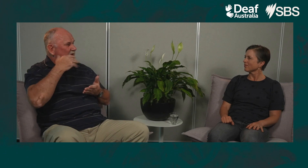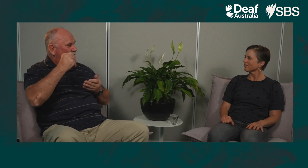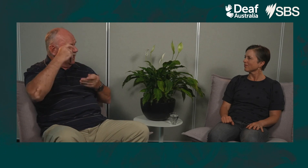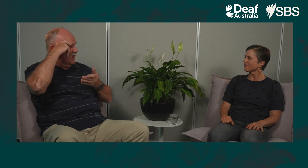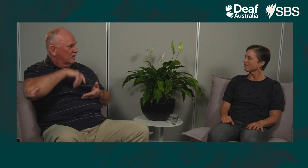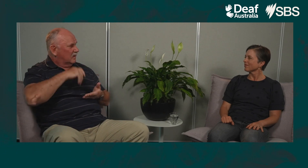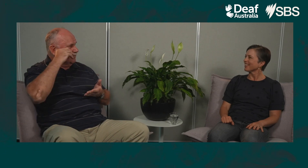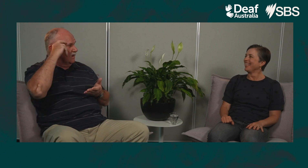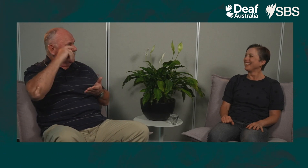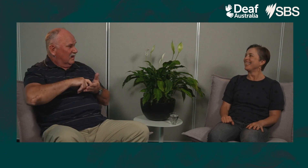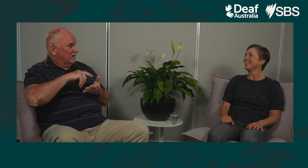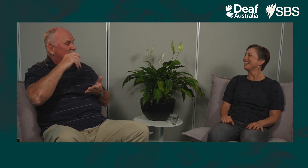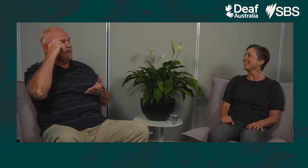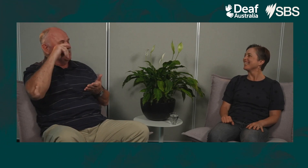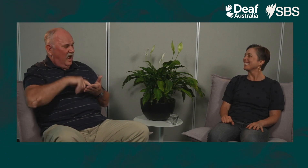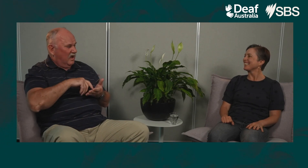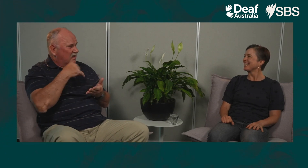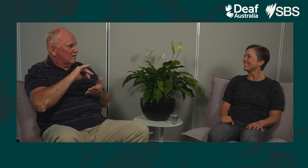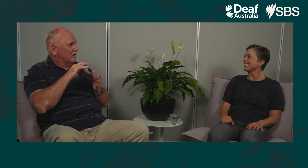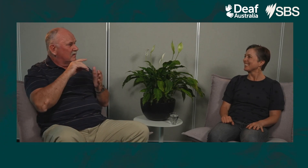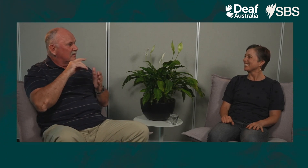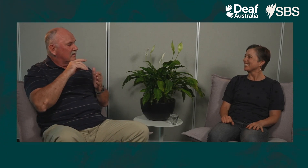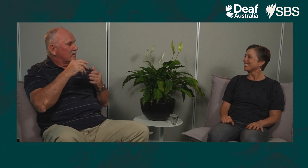but realised that he had been sweating, and the sweat had rubbed